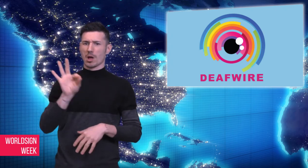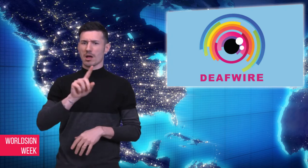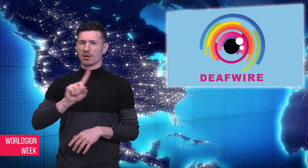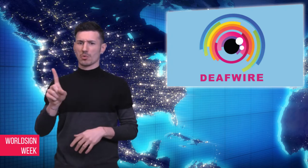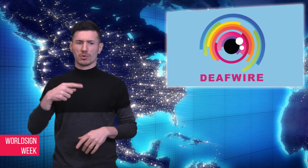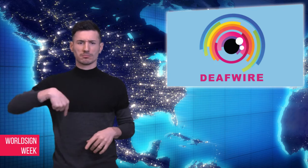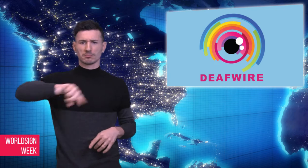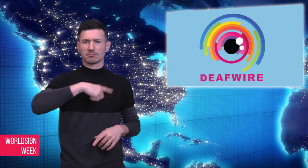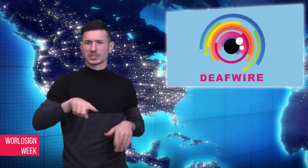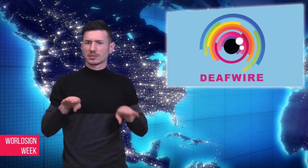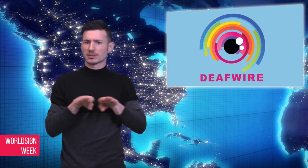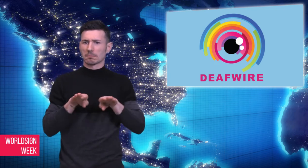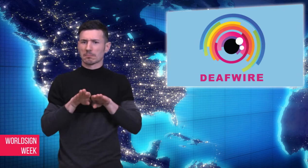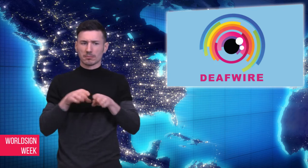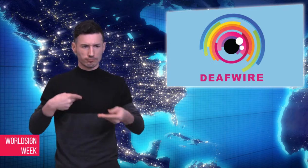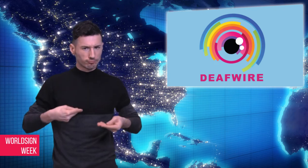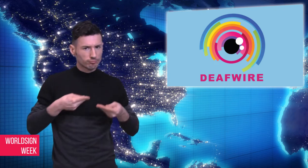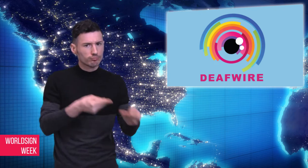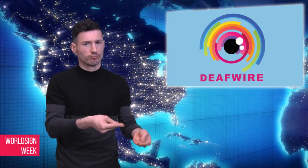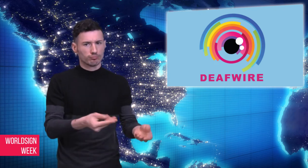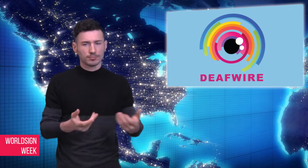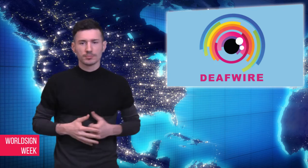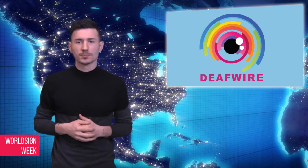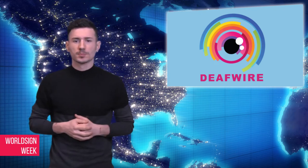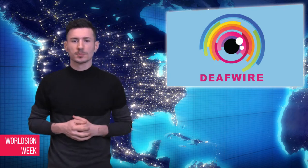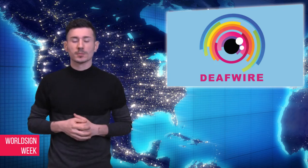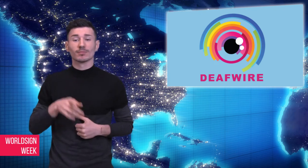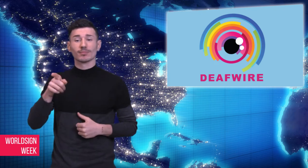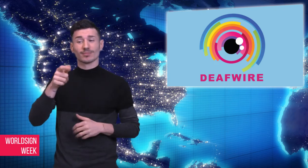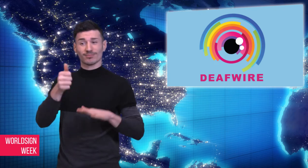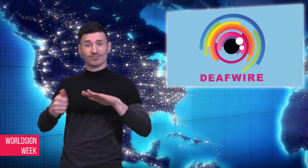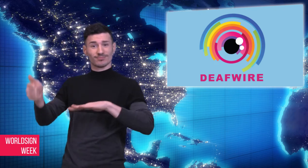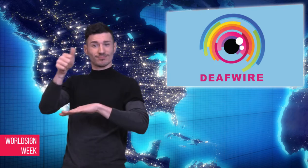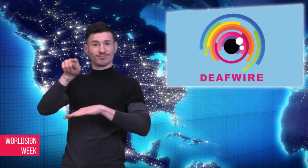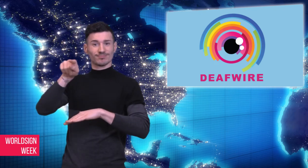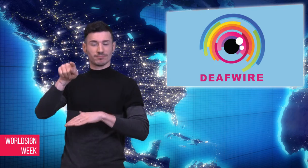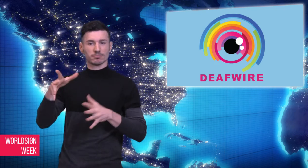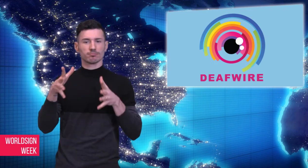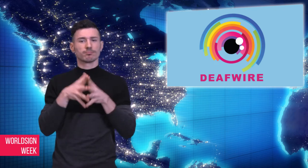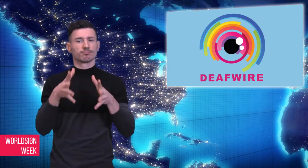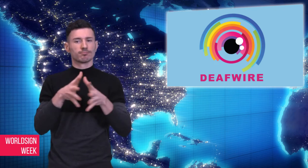Pakistan said that if other countries are issuing driving licenses to Deaf people, “why aren’t we issuing them too?”